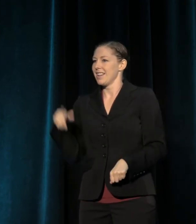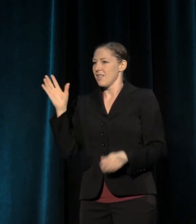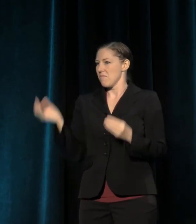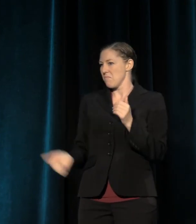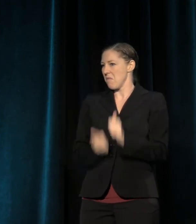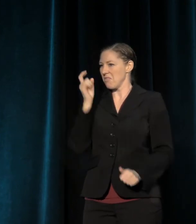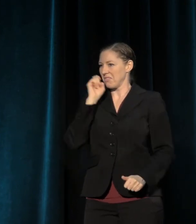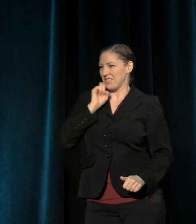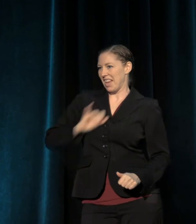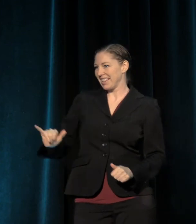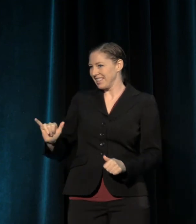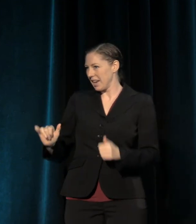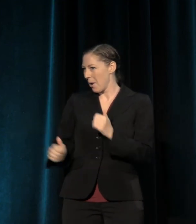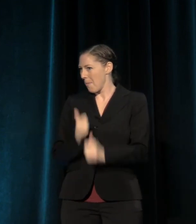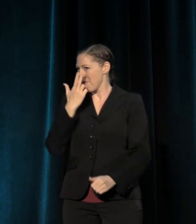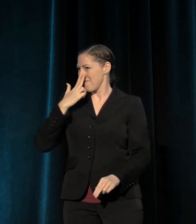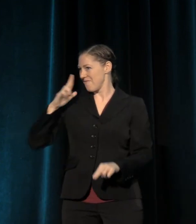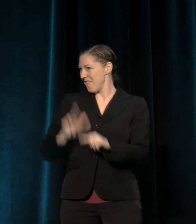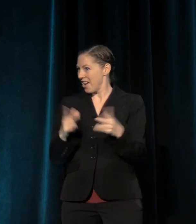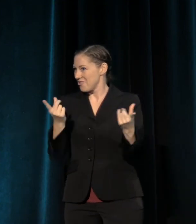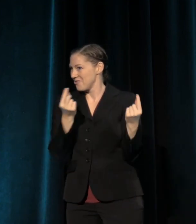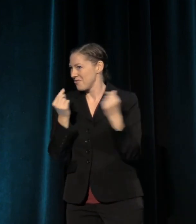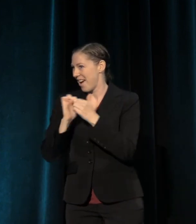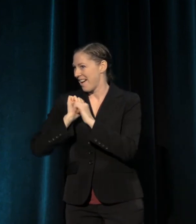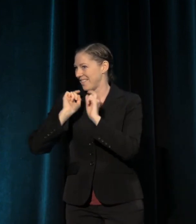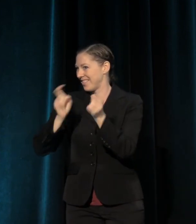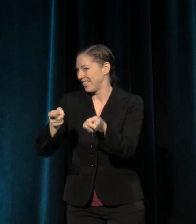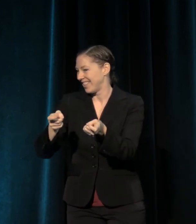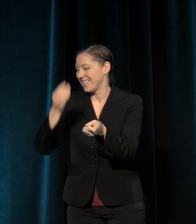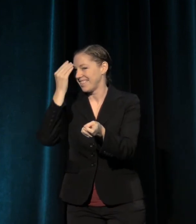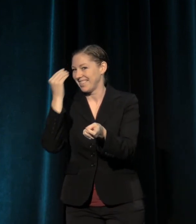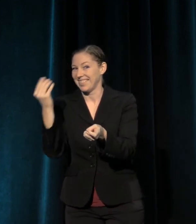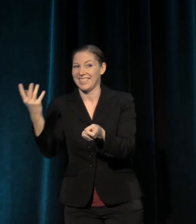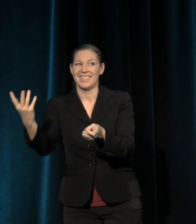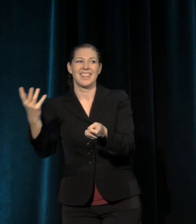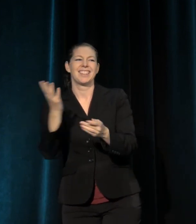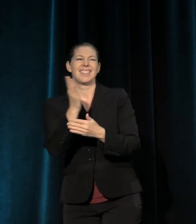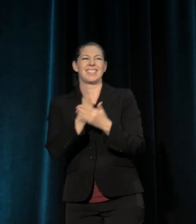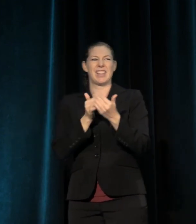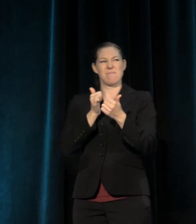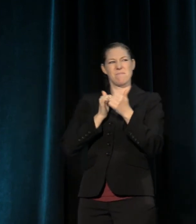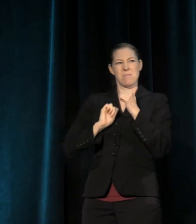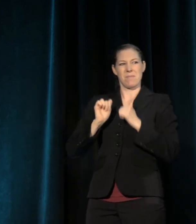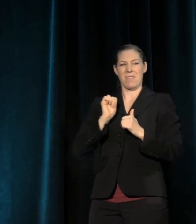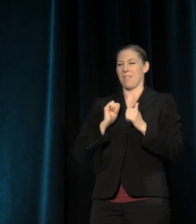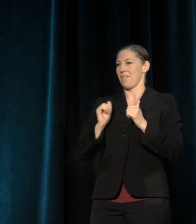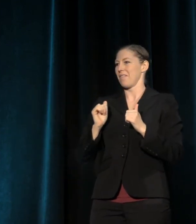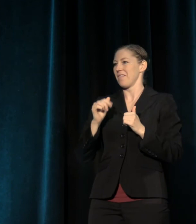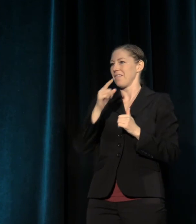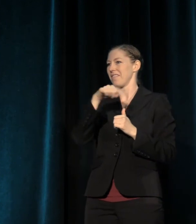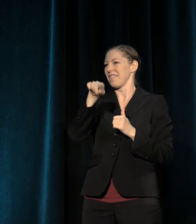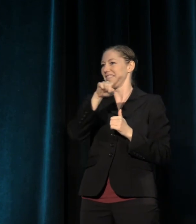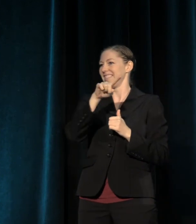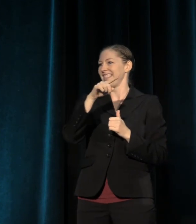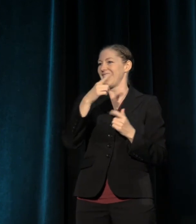and that maybe some of our member theaters out there are either doing, or will start to after today